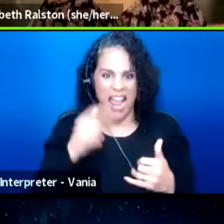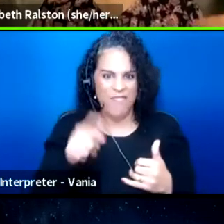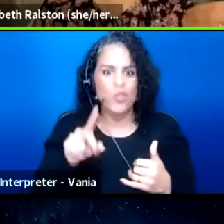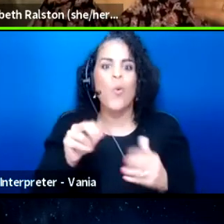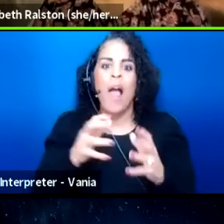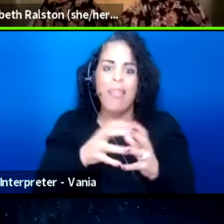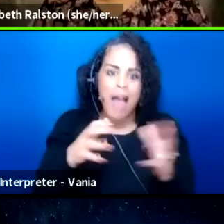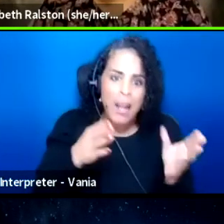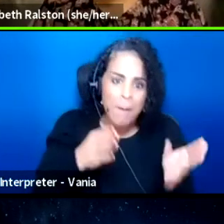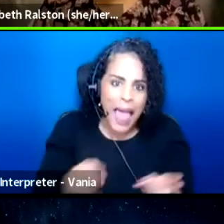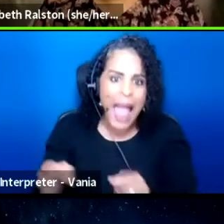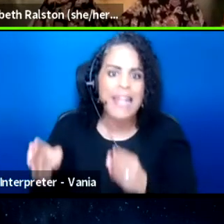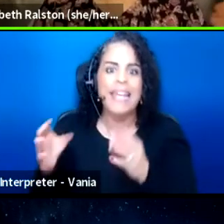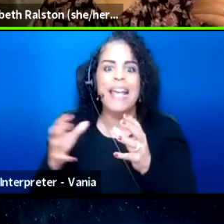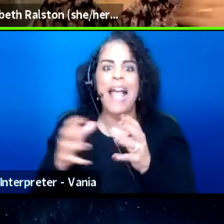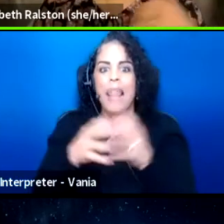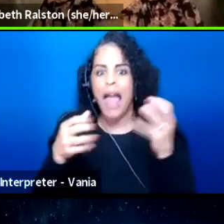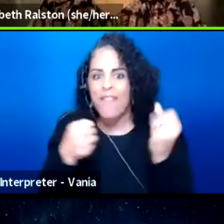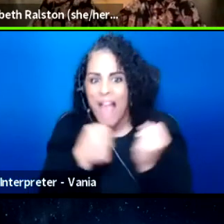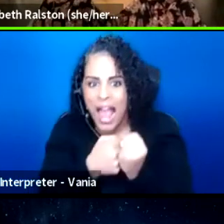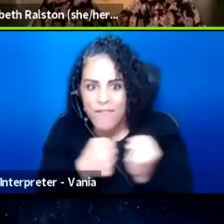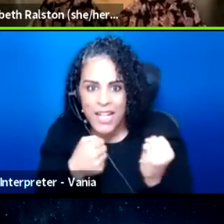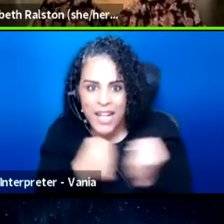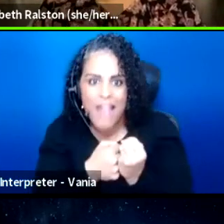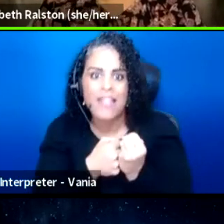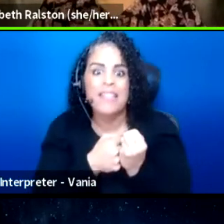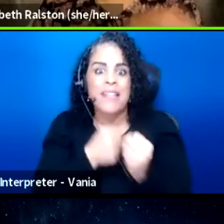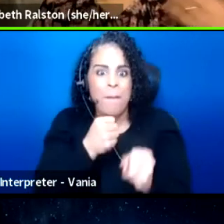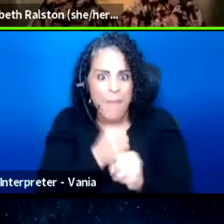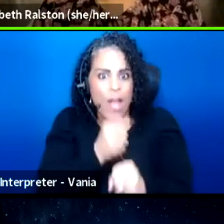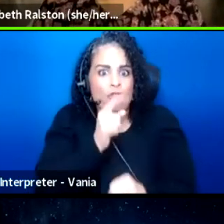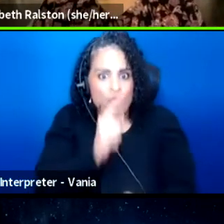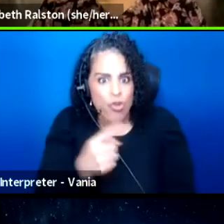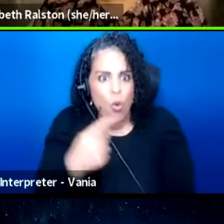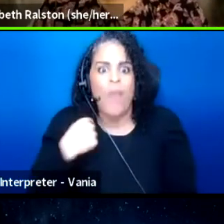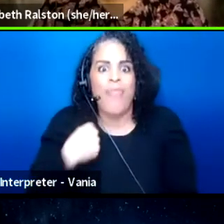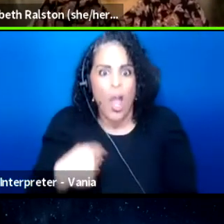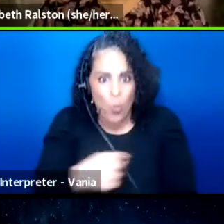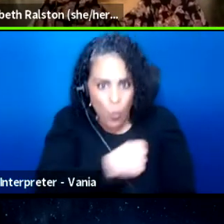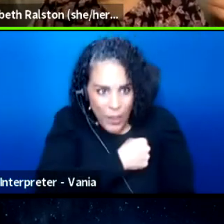and a lot of advocating to make sure that we get what we need.